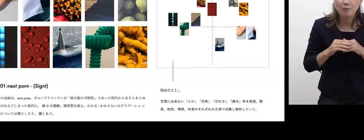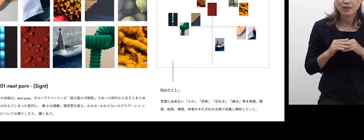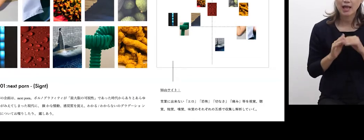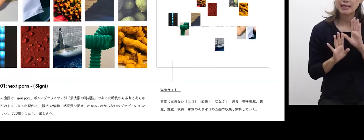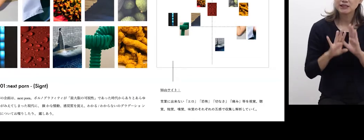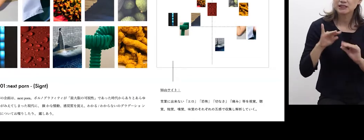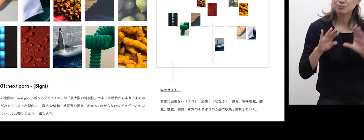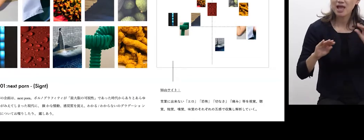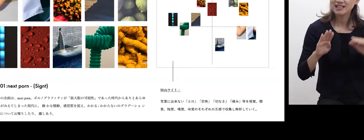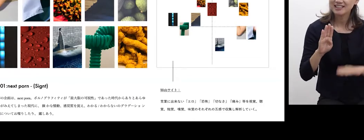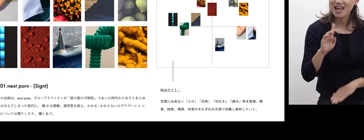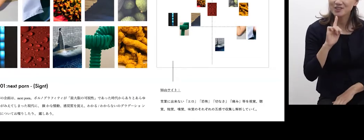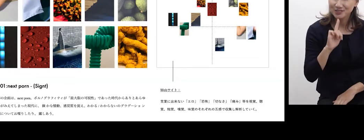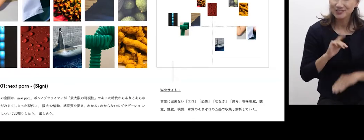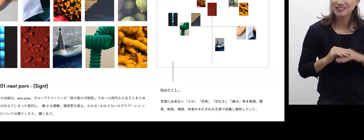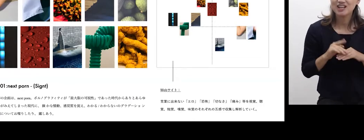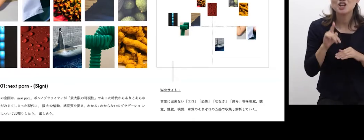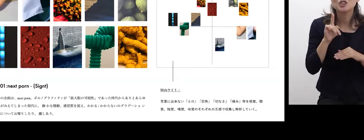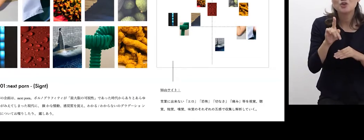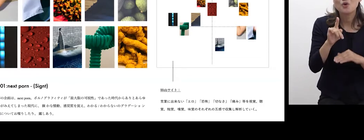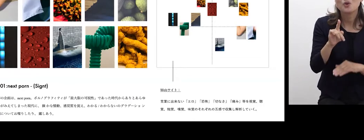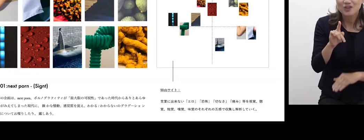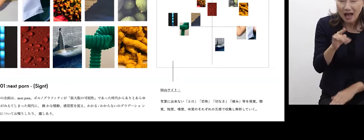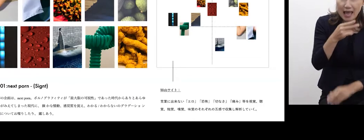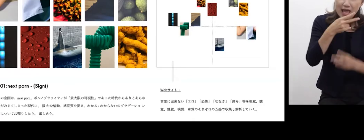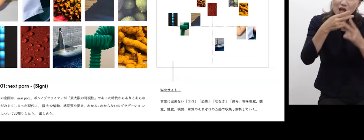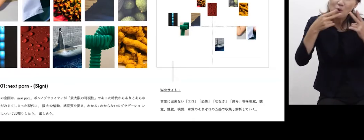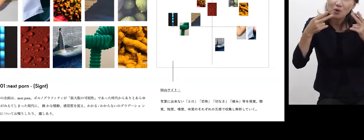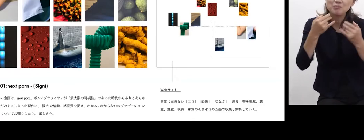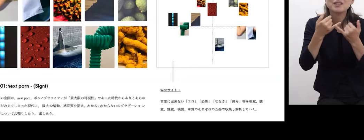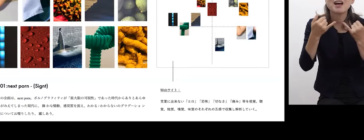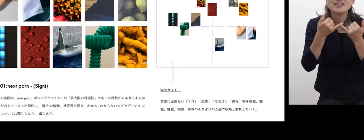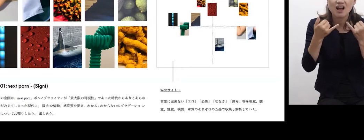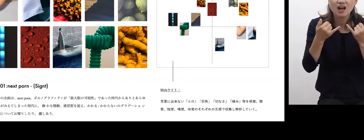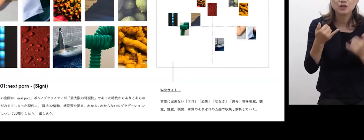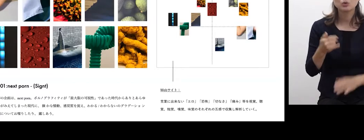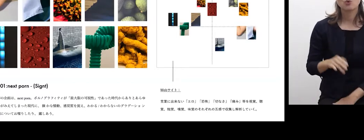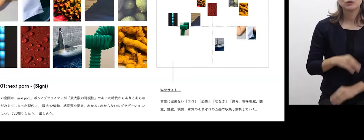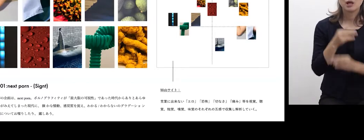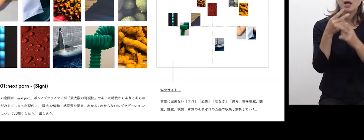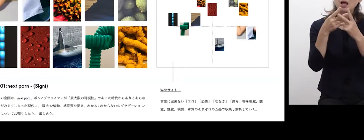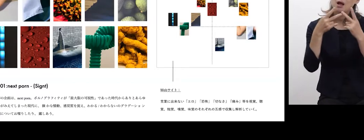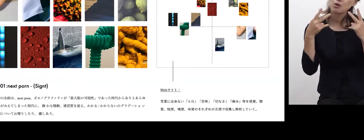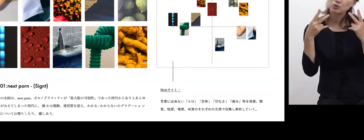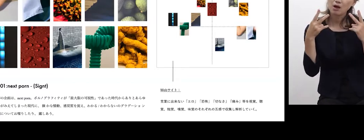we usually say that in one word